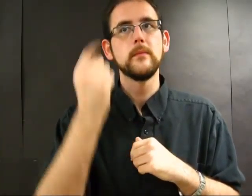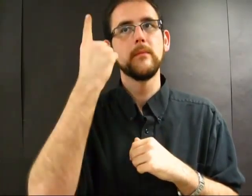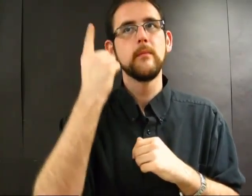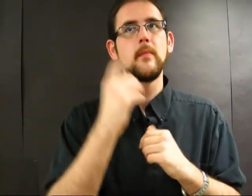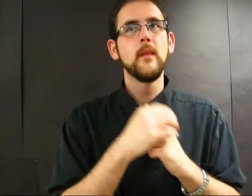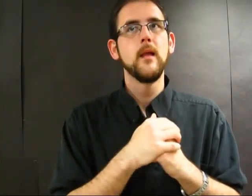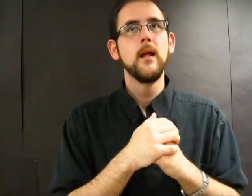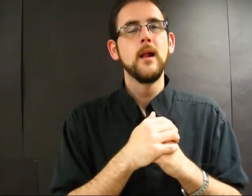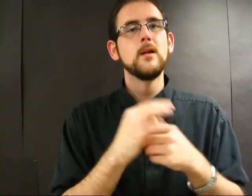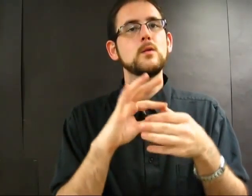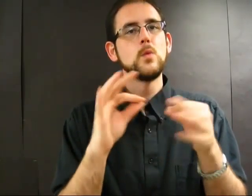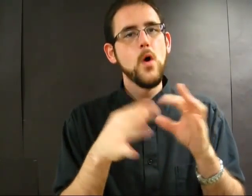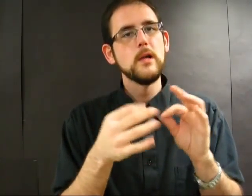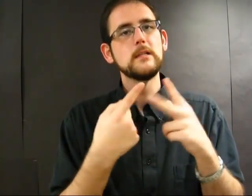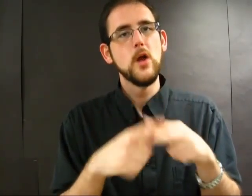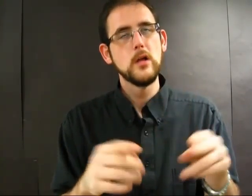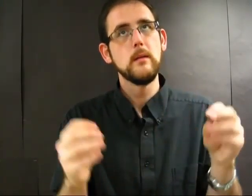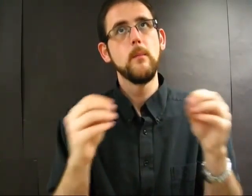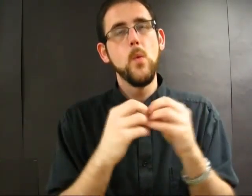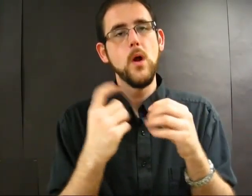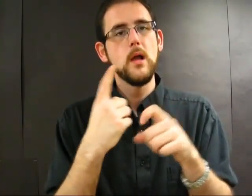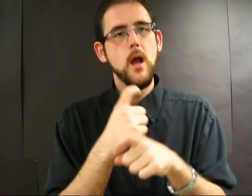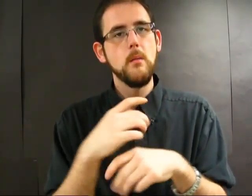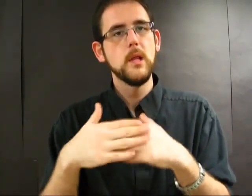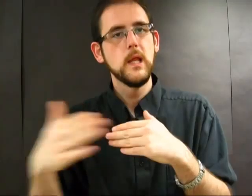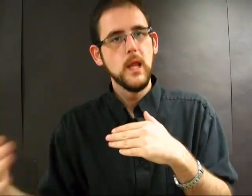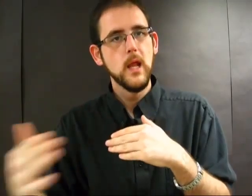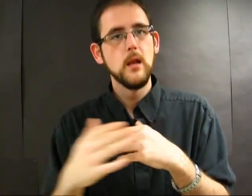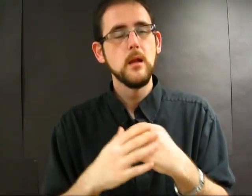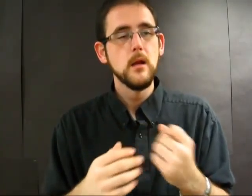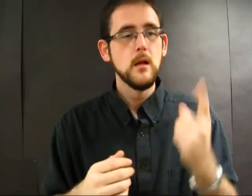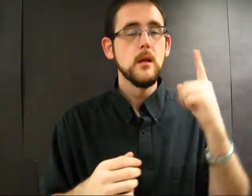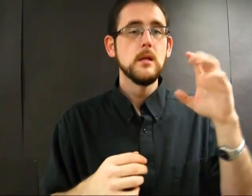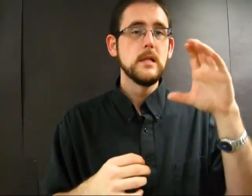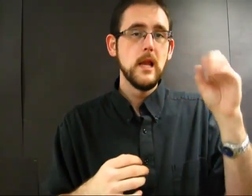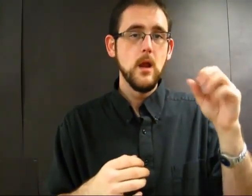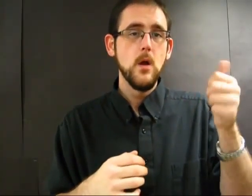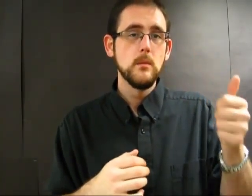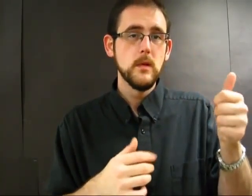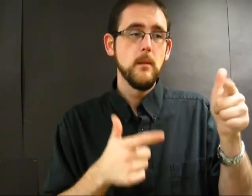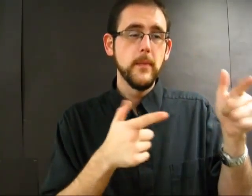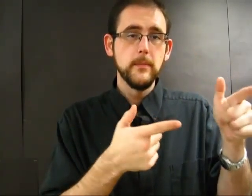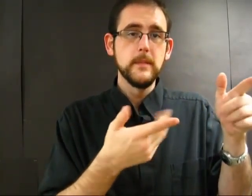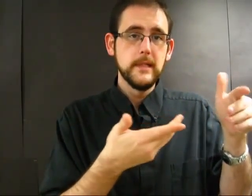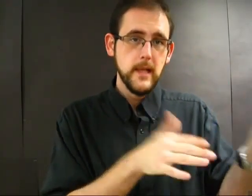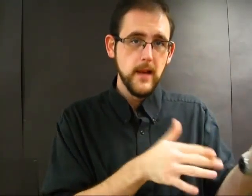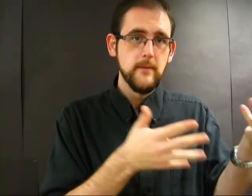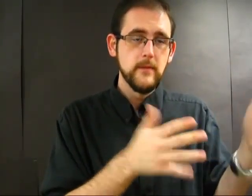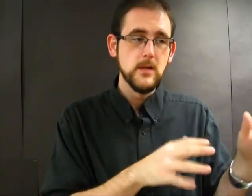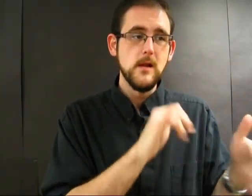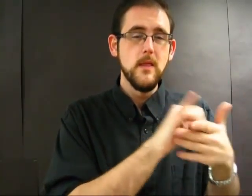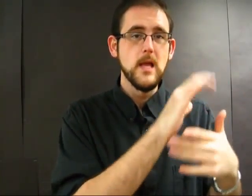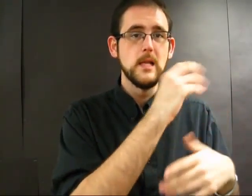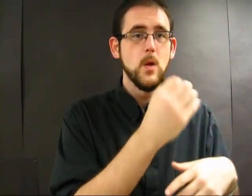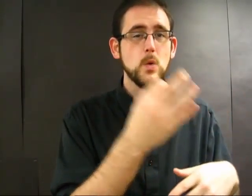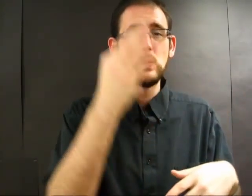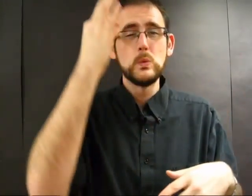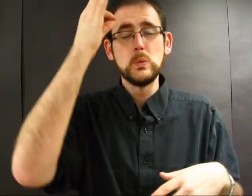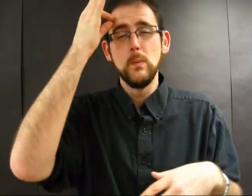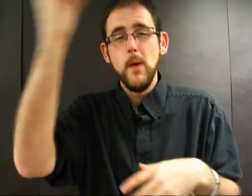The story gets a lot more complicated after this point. The dead CEO was about to